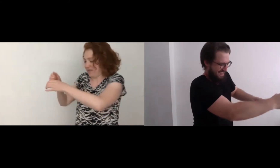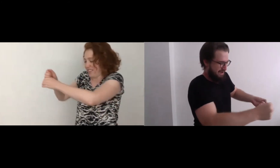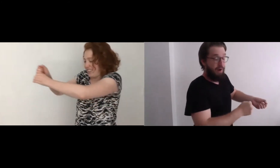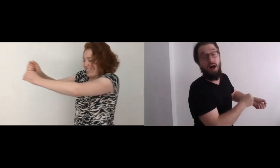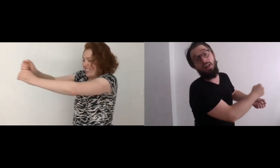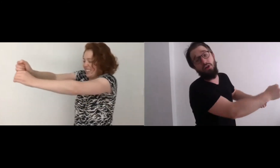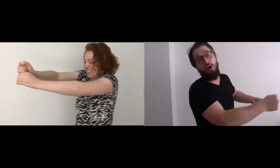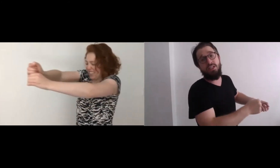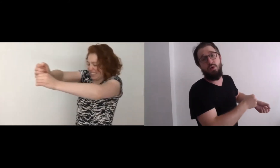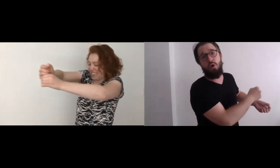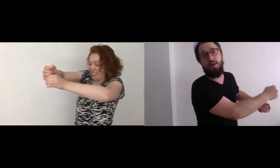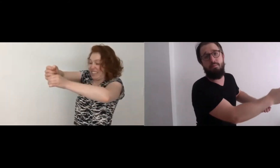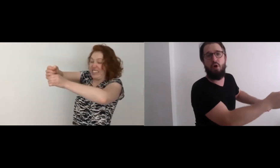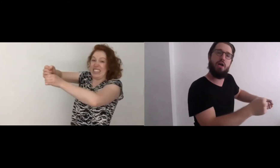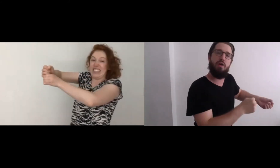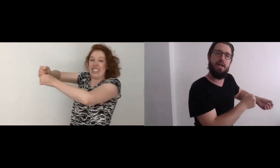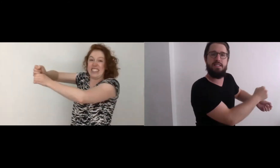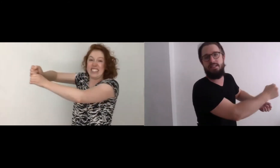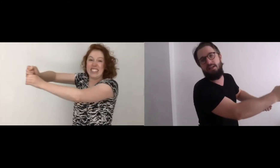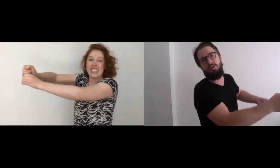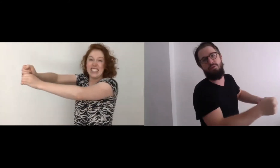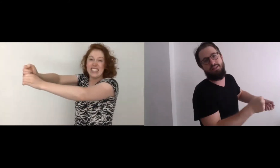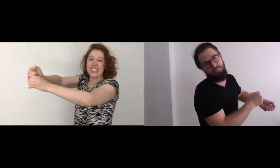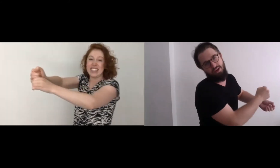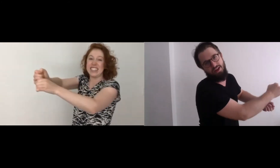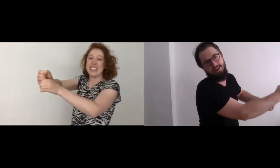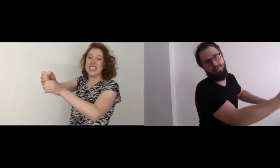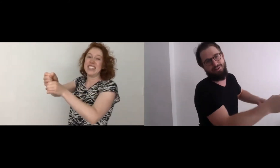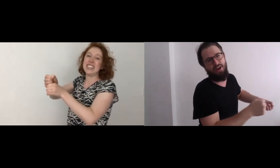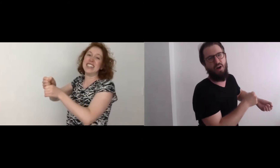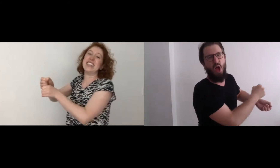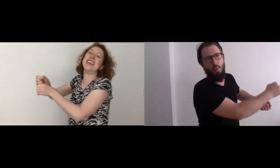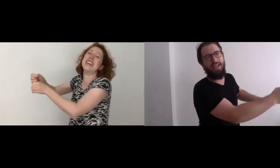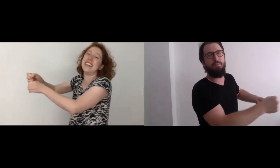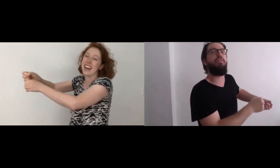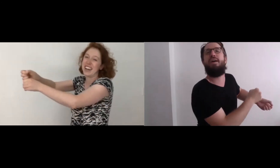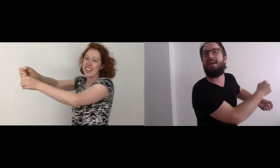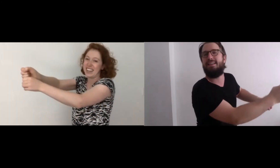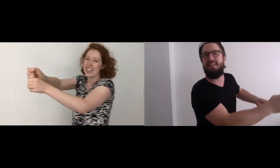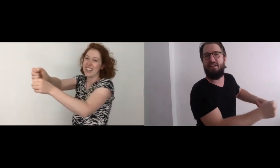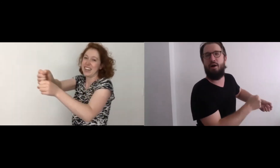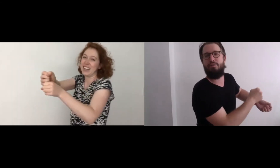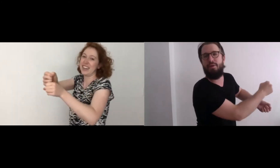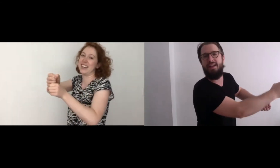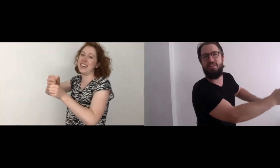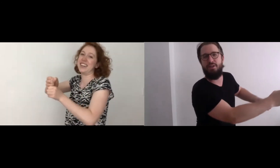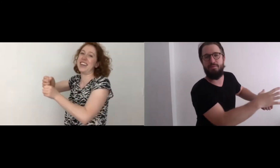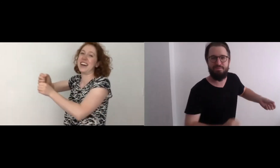Well, you know, it's a work in progress, uh, recipe here, so, we can perfect, it you know, if we need to. Yeah.